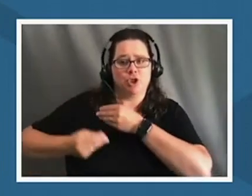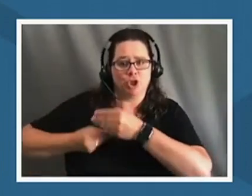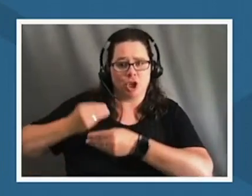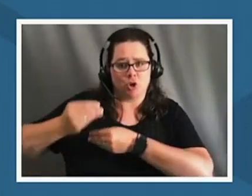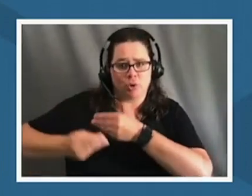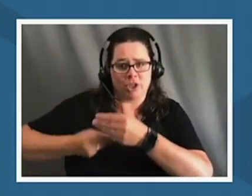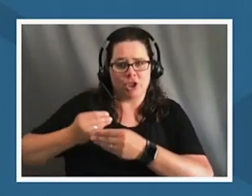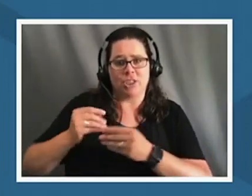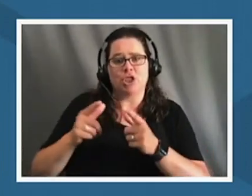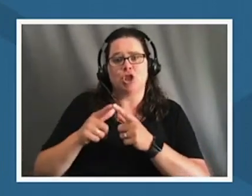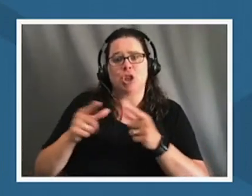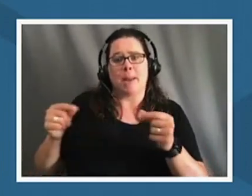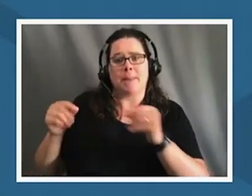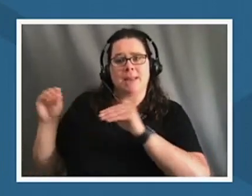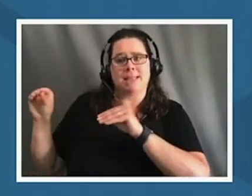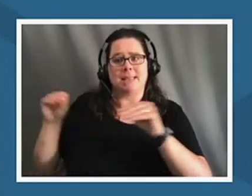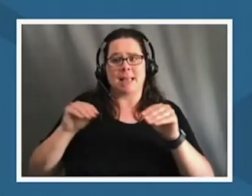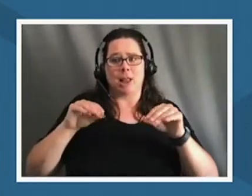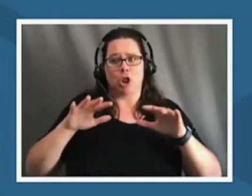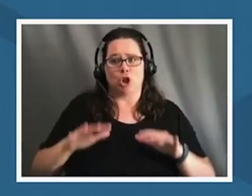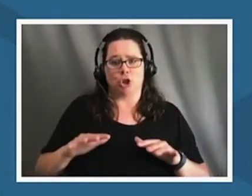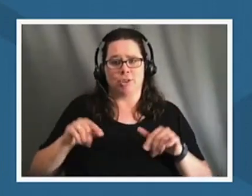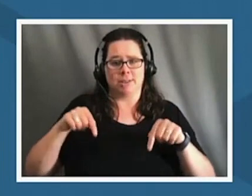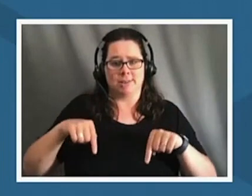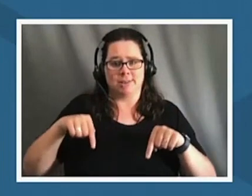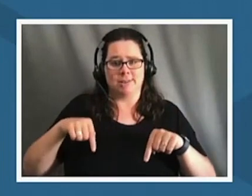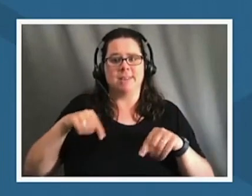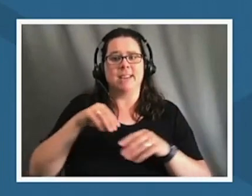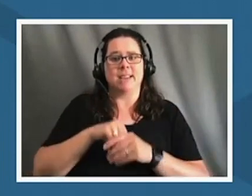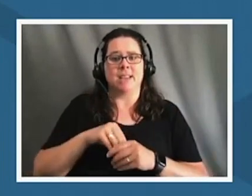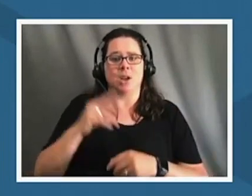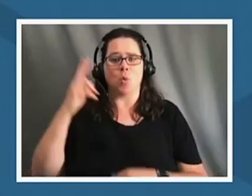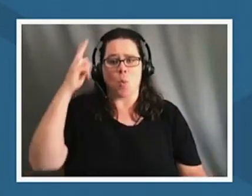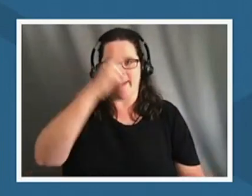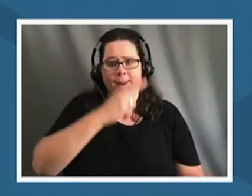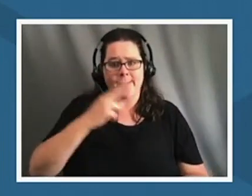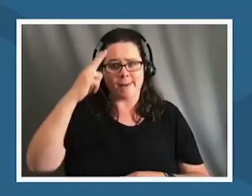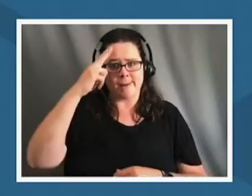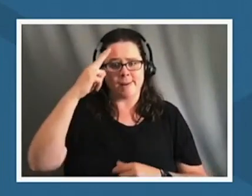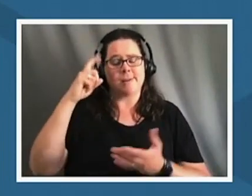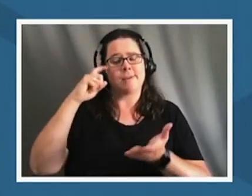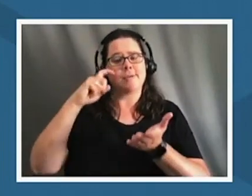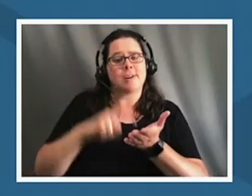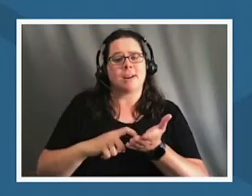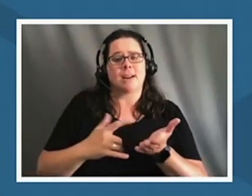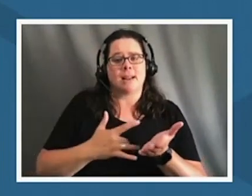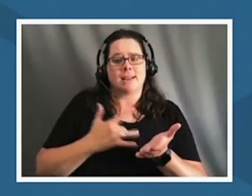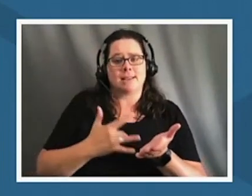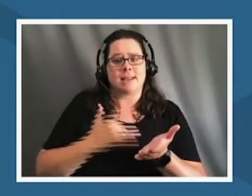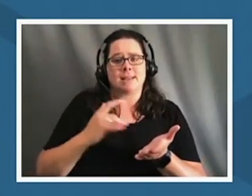settlers in hawaii